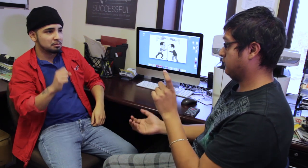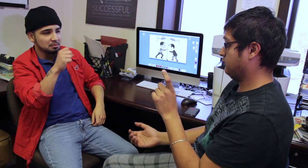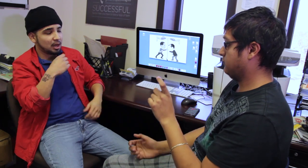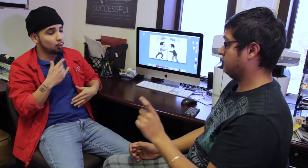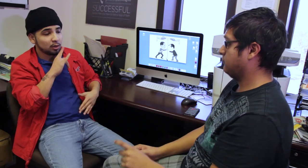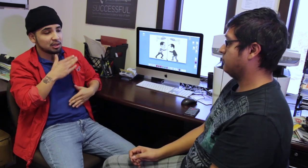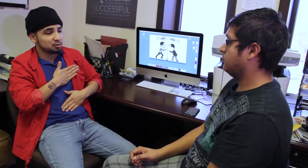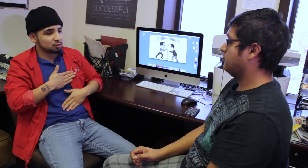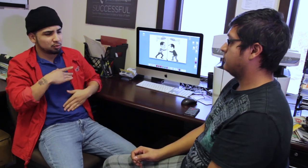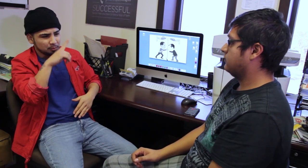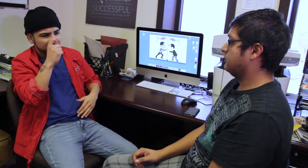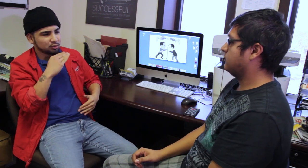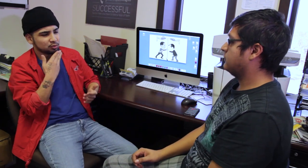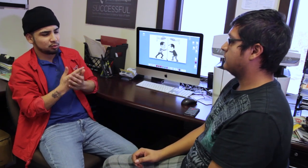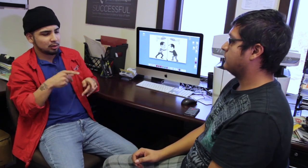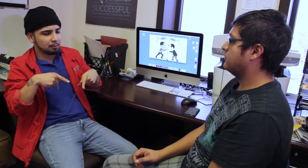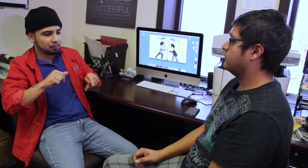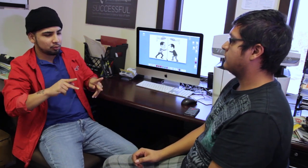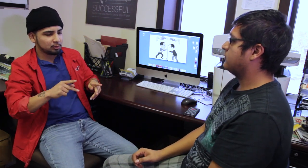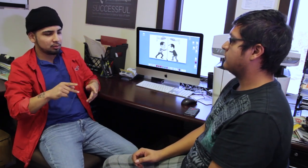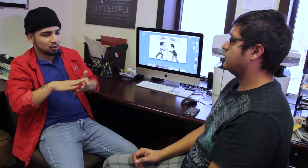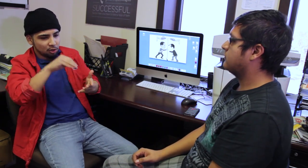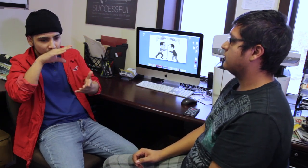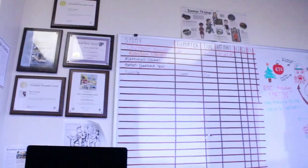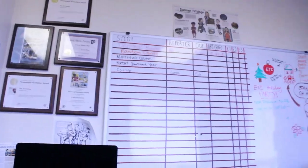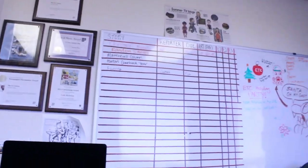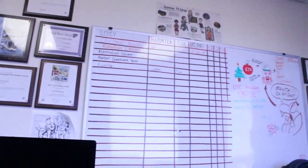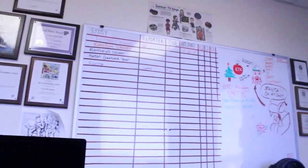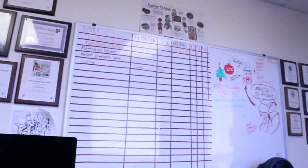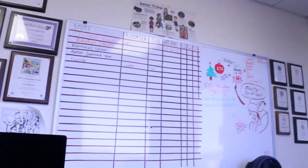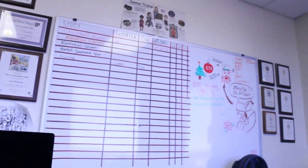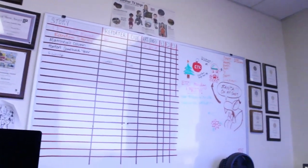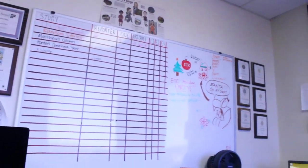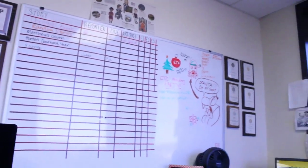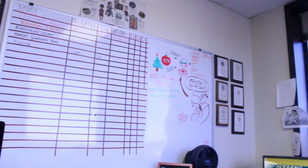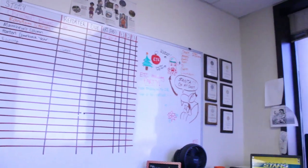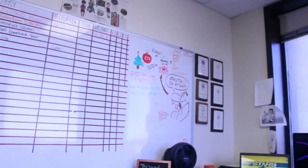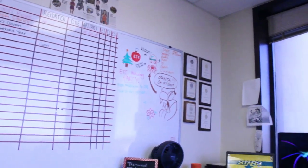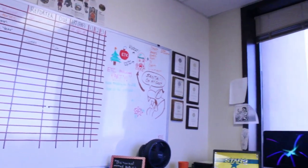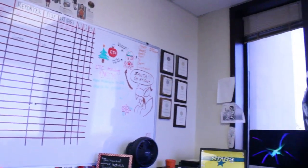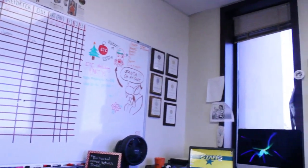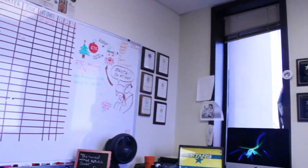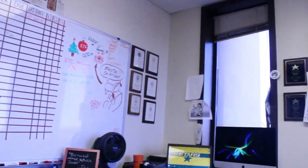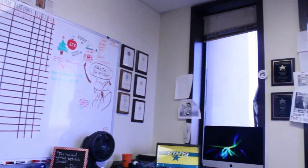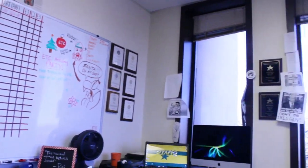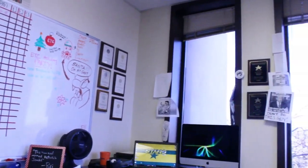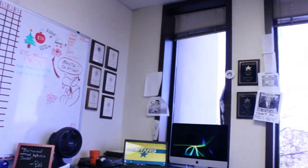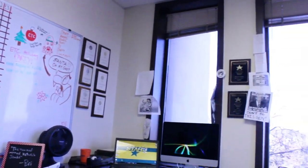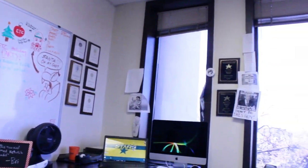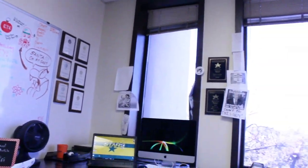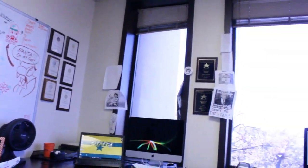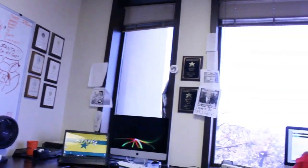So you enjoy working for the Et Cetera newspaper? Oh yeah, I really do. Because it’s a great